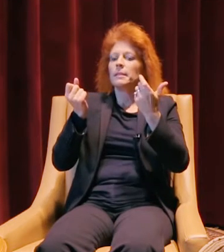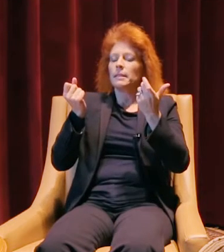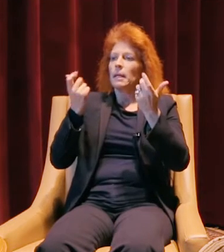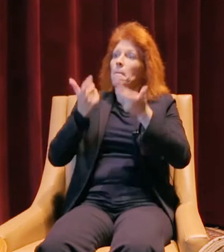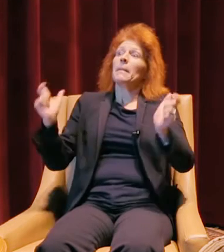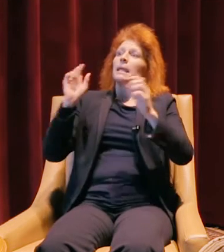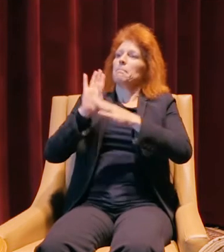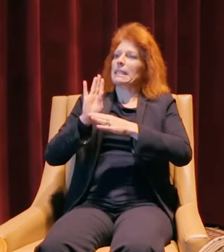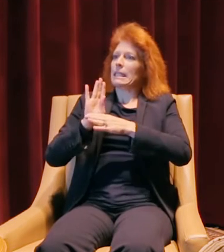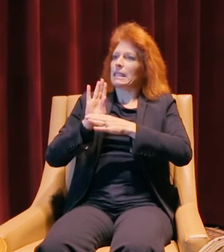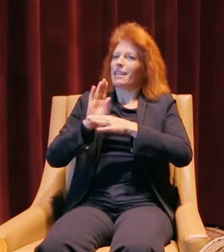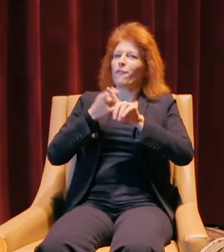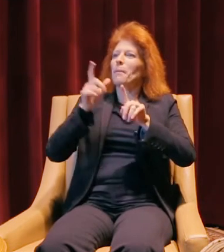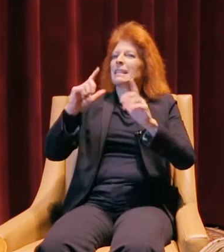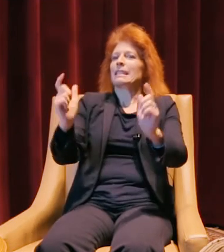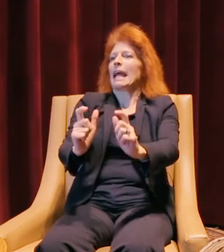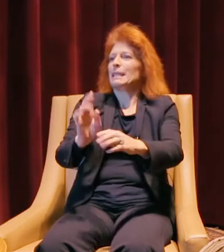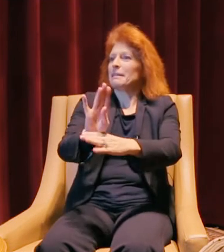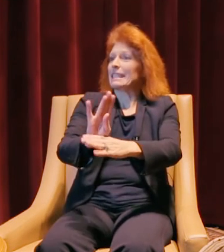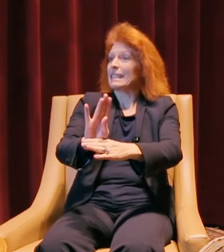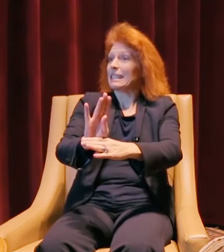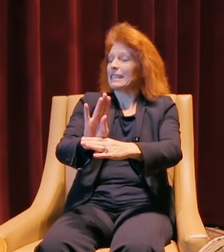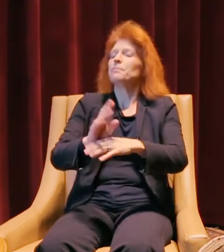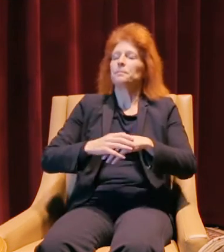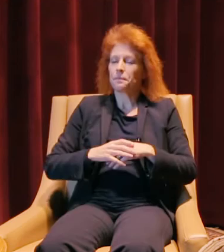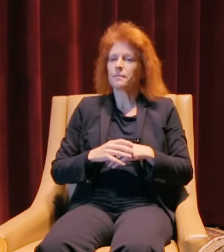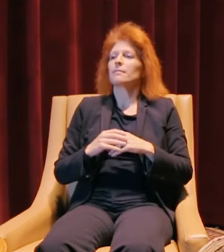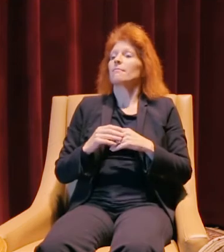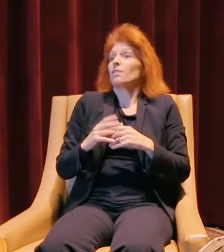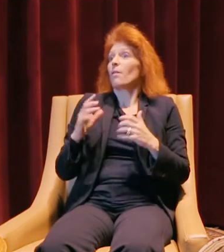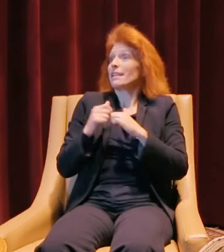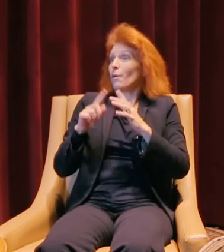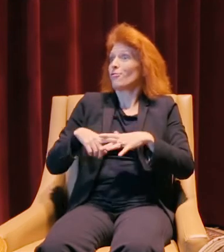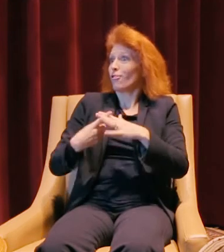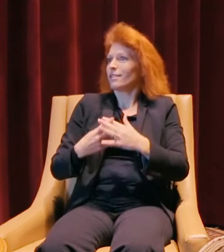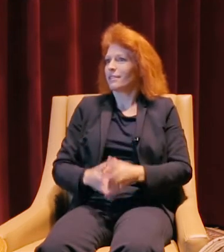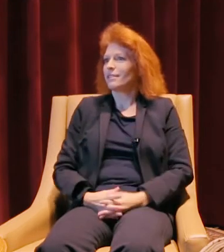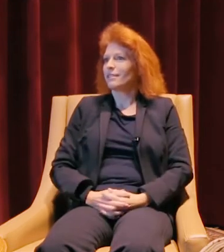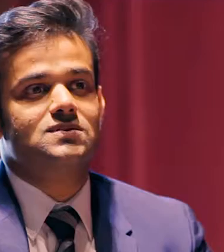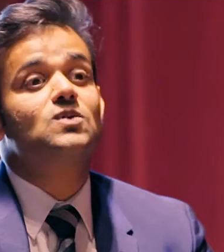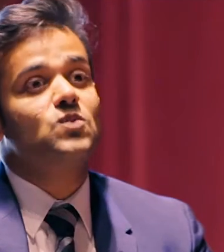bigger business out of the little tiny business that he had. That's how I got started in it.